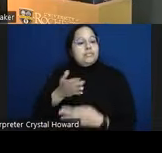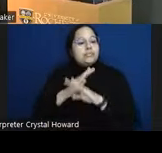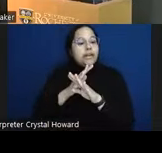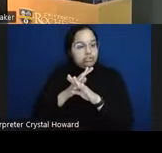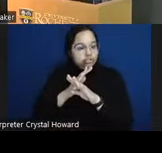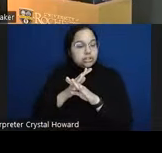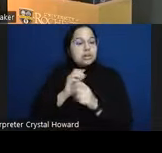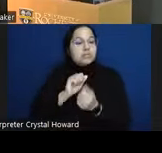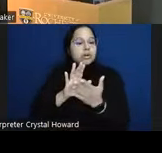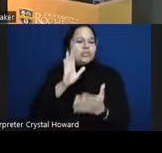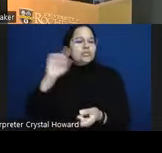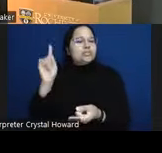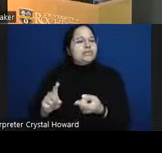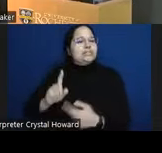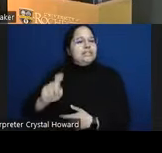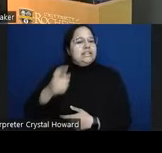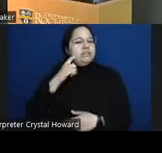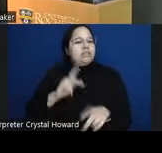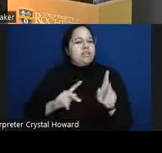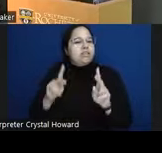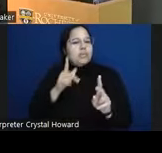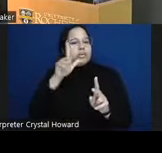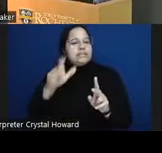know that our tests are going to produce biased results and there's not much that we can do about